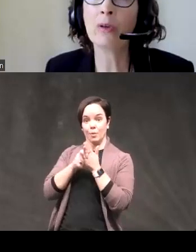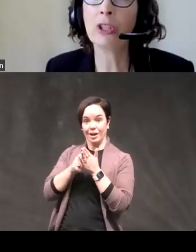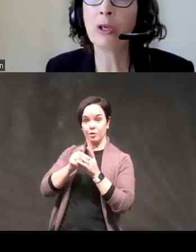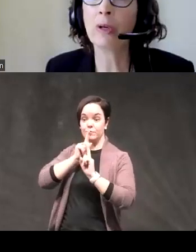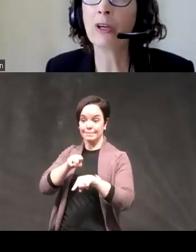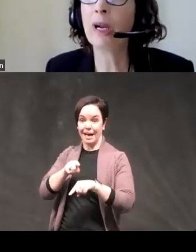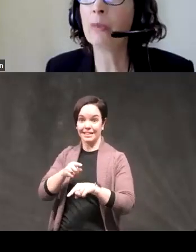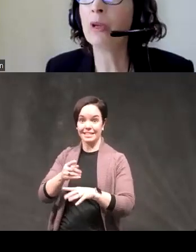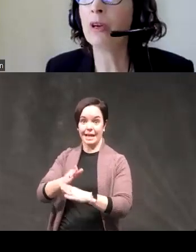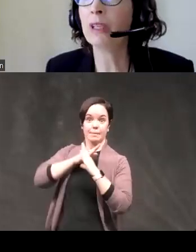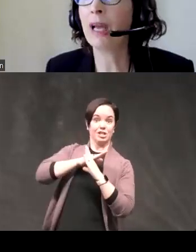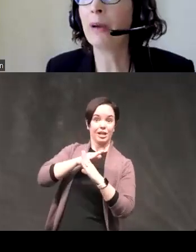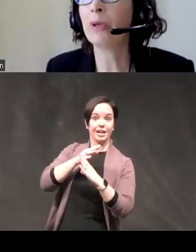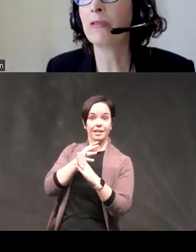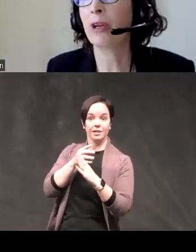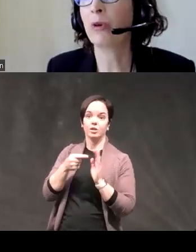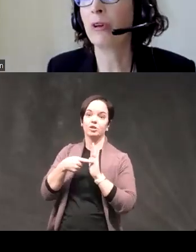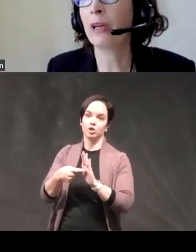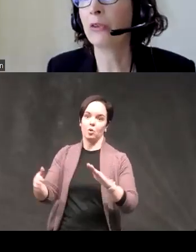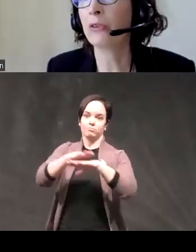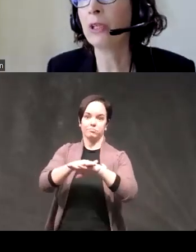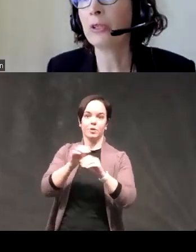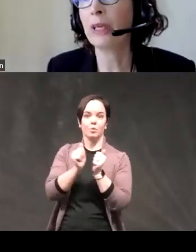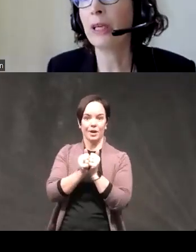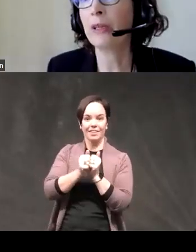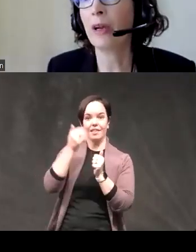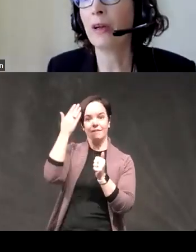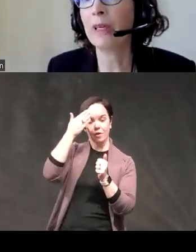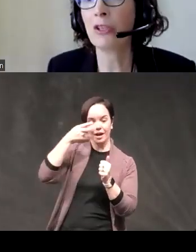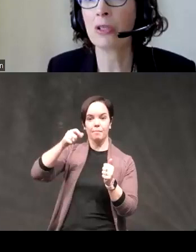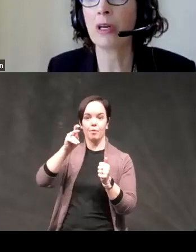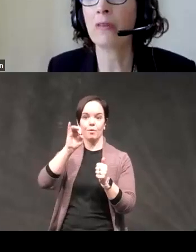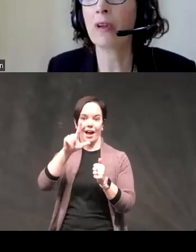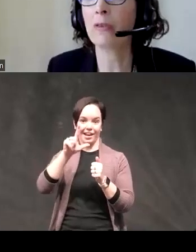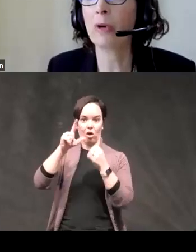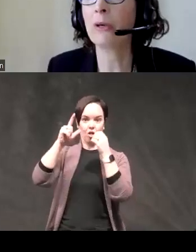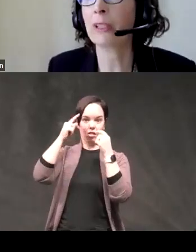show incredible overlap with the front of parietal circuitry regions that are involved when you ask